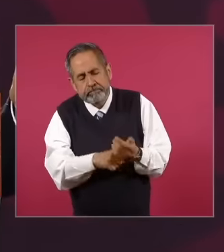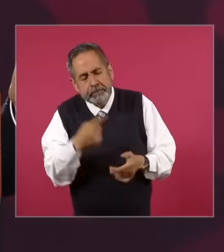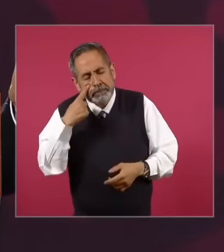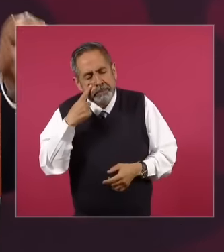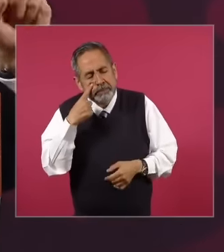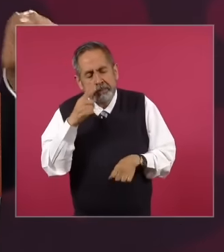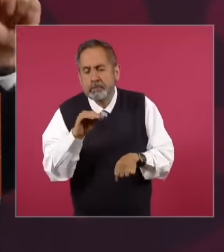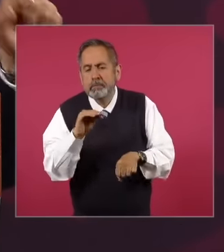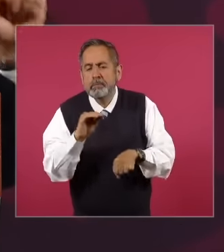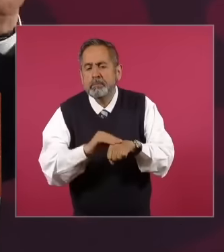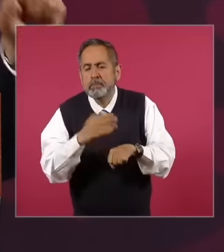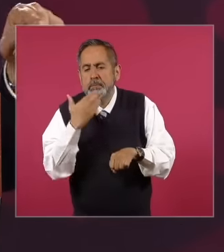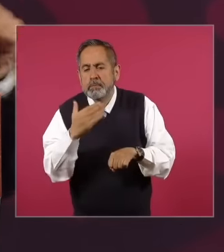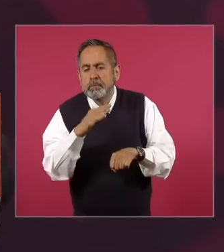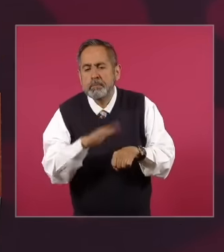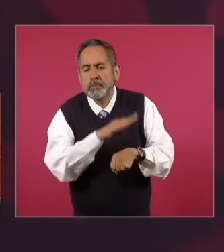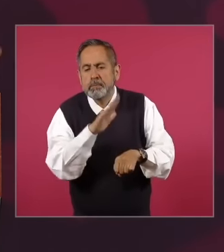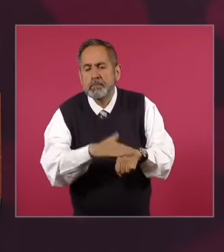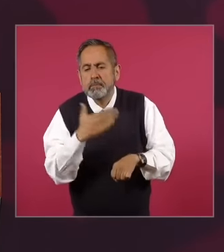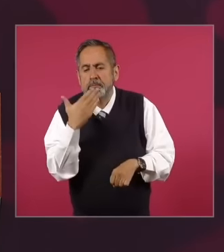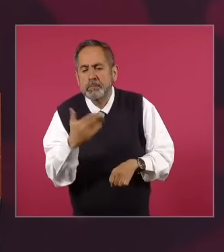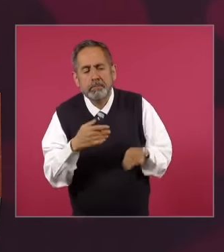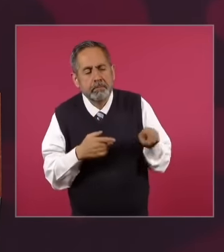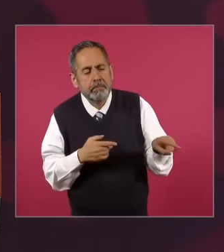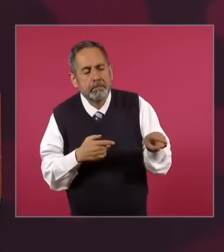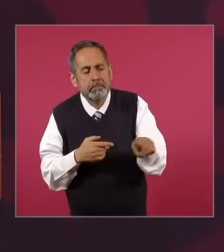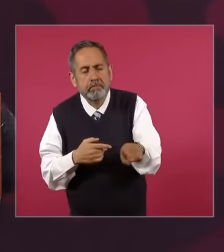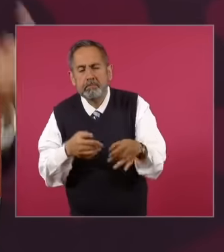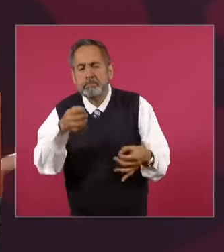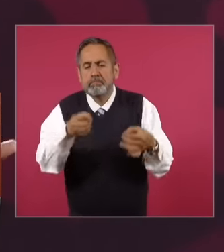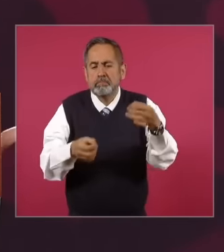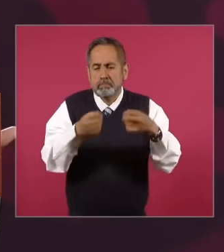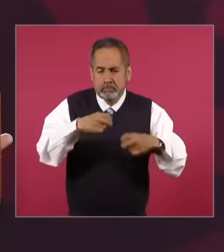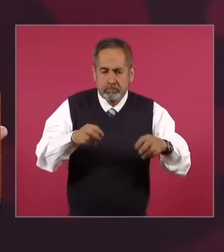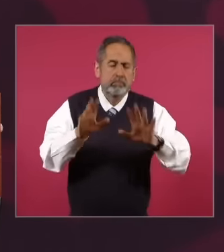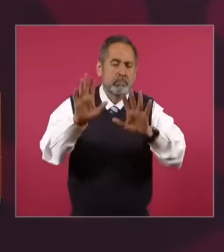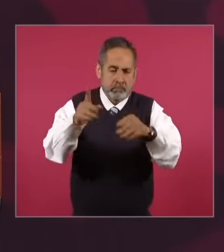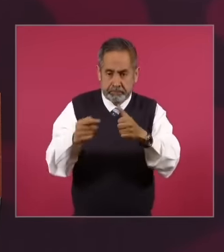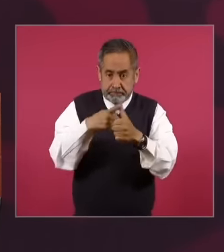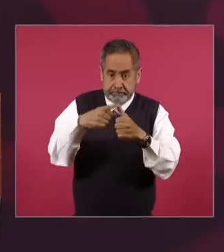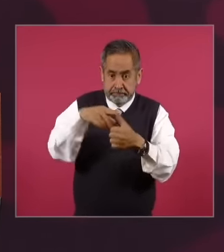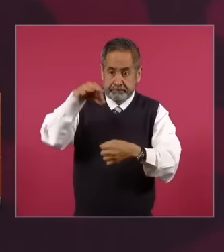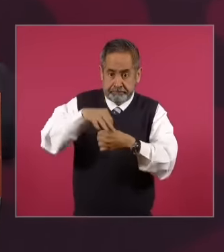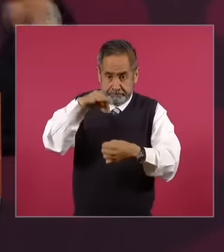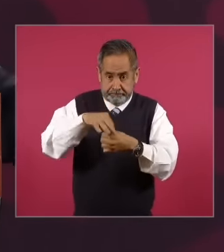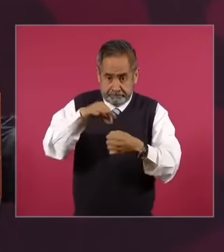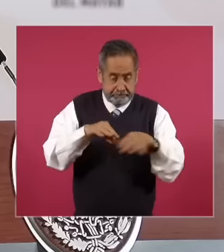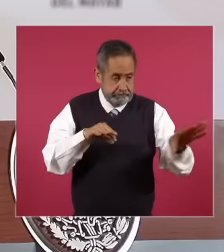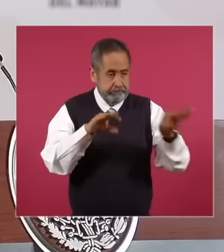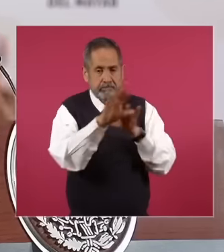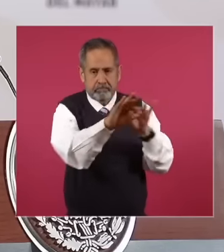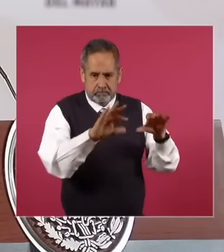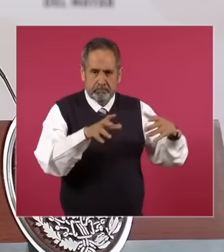of judges, magistrates and ministers because they are going to be elected but perhaps they will